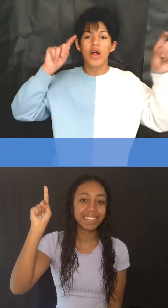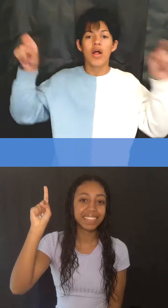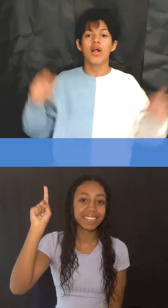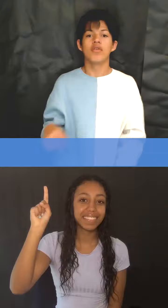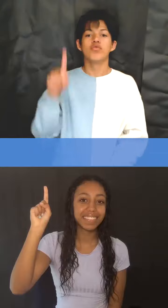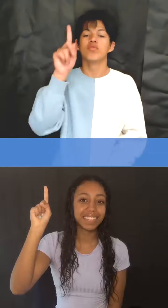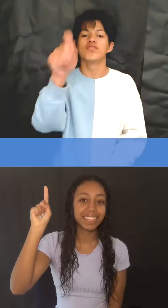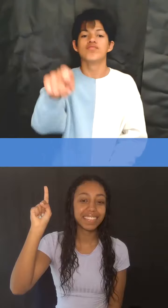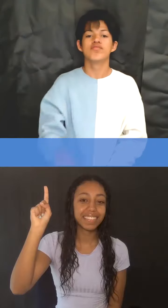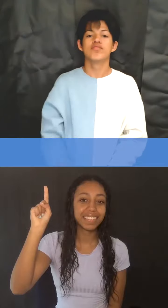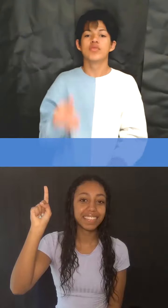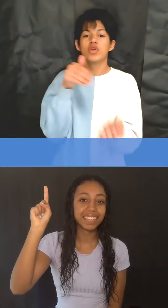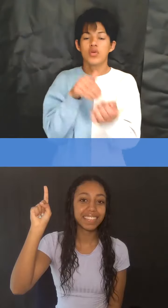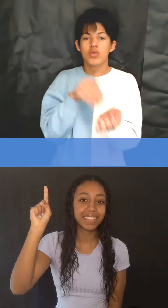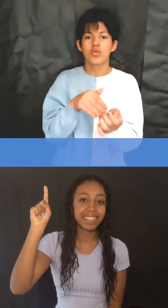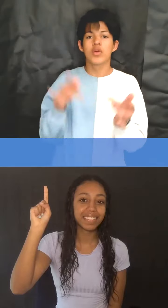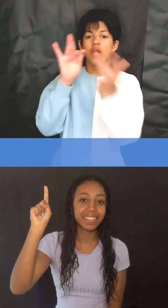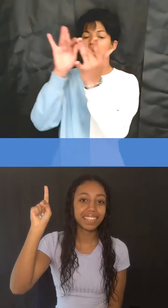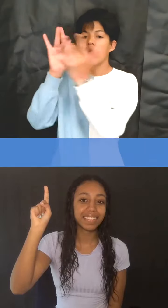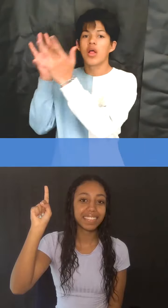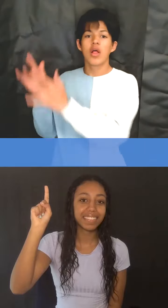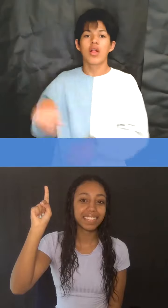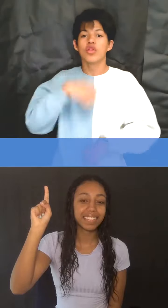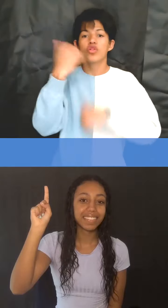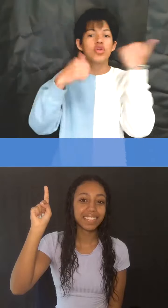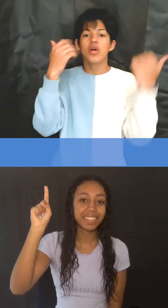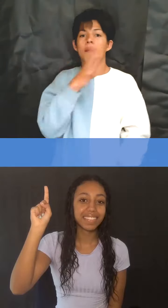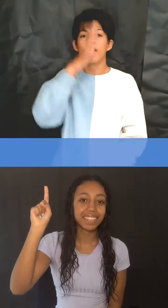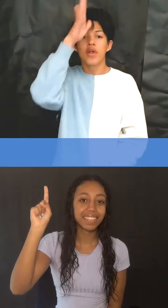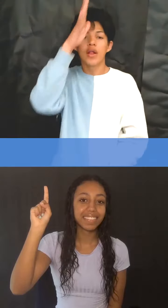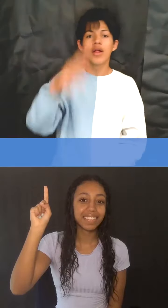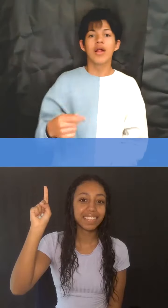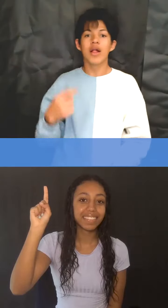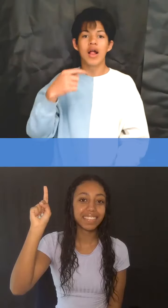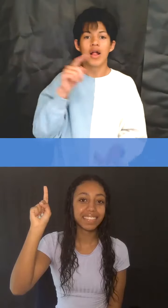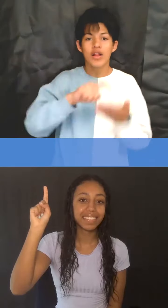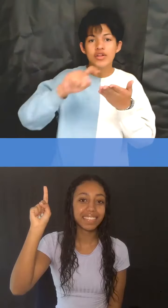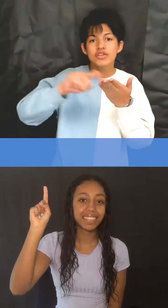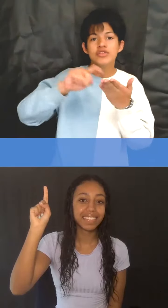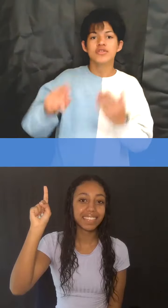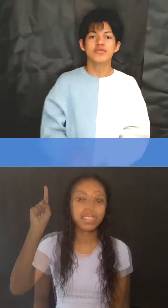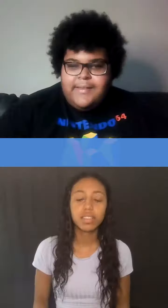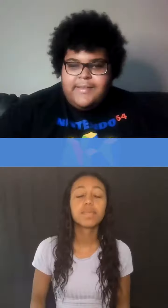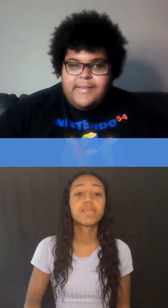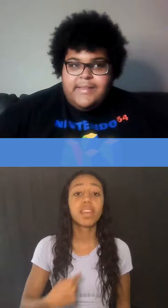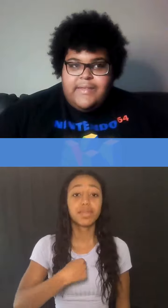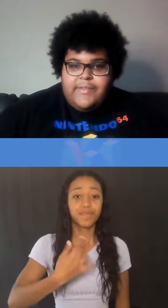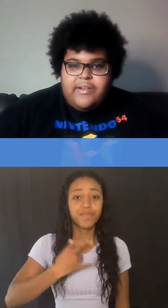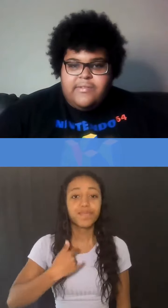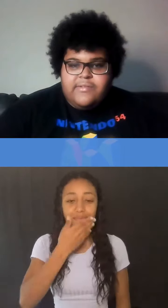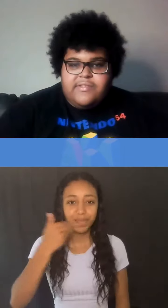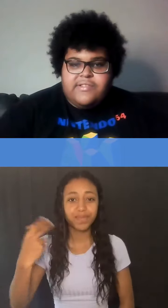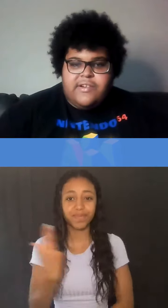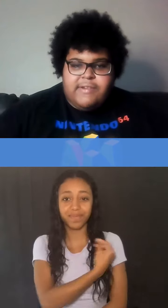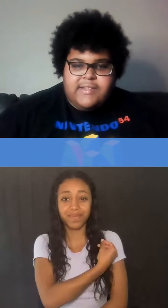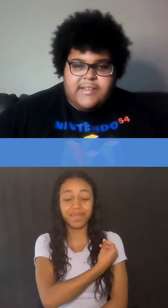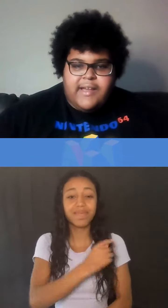they can talk to your doctor, contact other parents, or do research. Even though there’s still a risk,